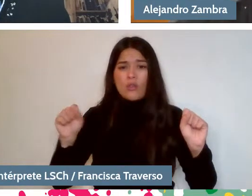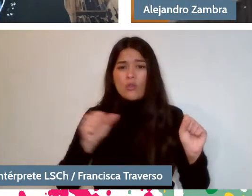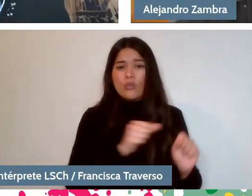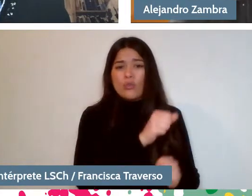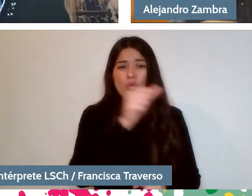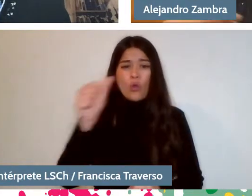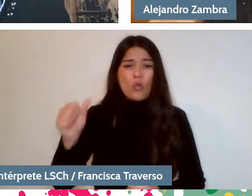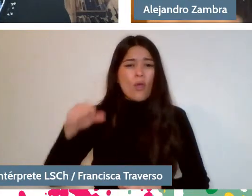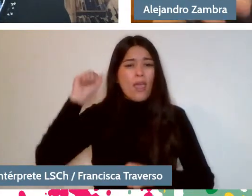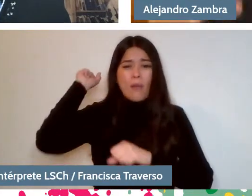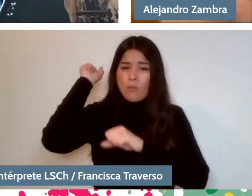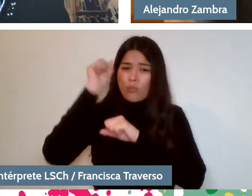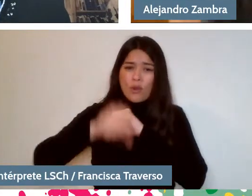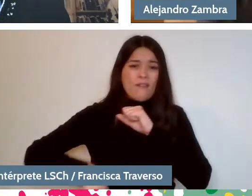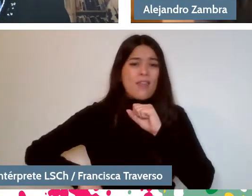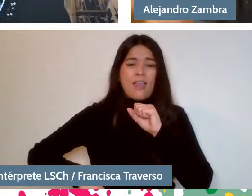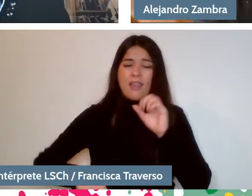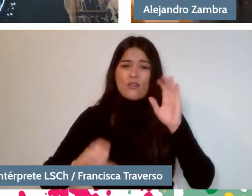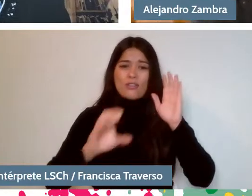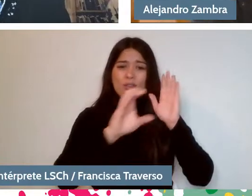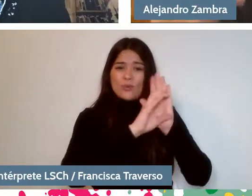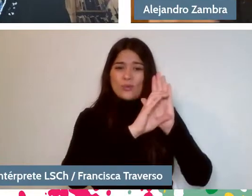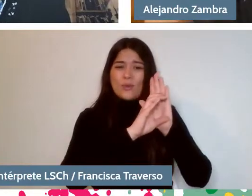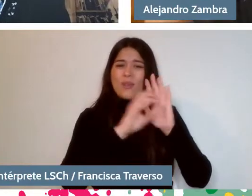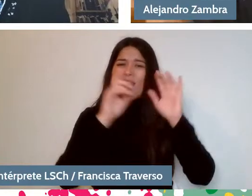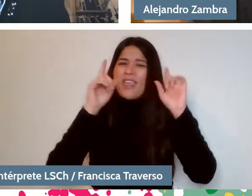but there are still many concepts there